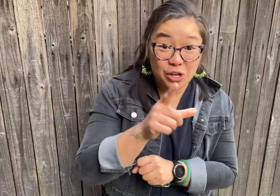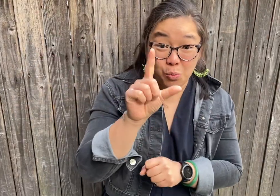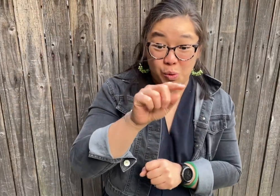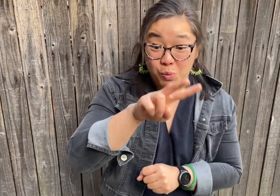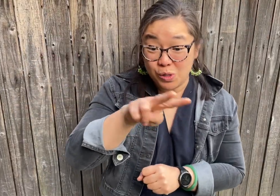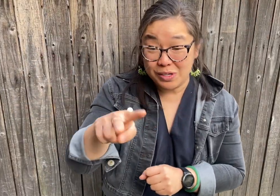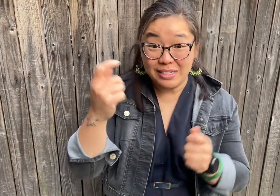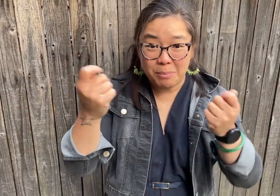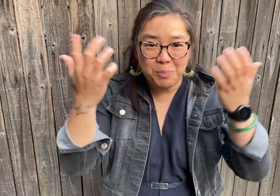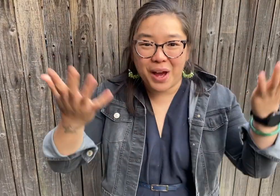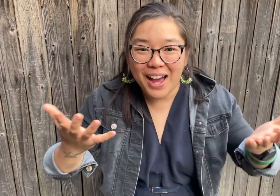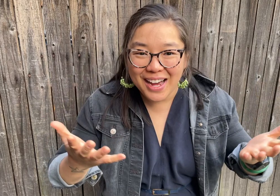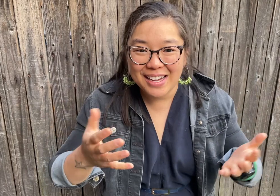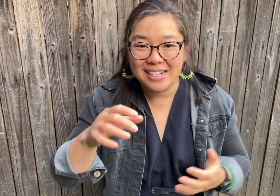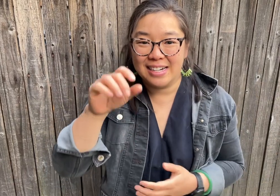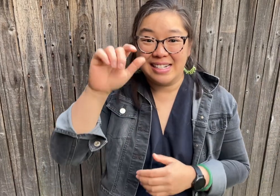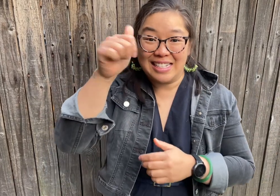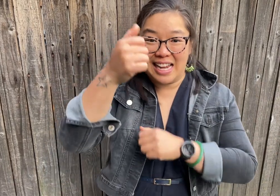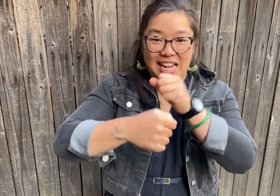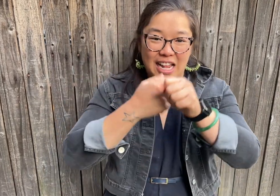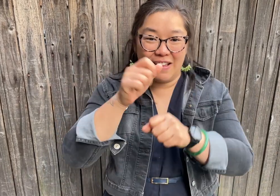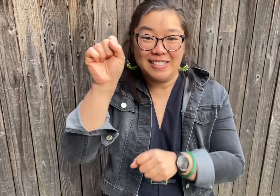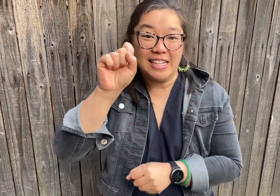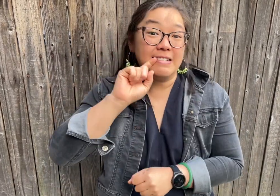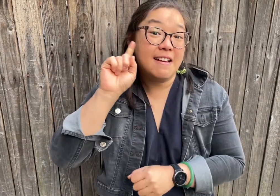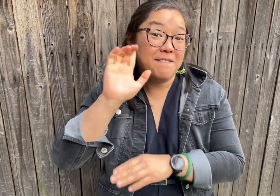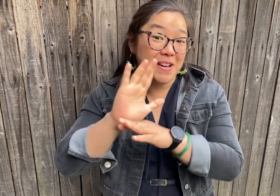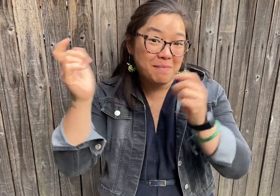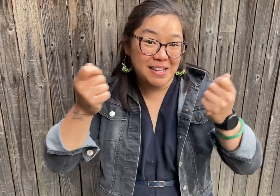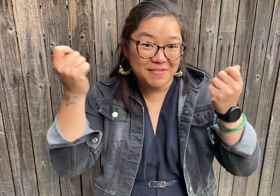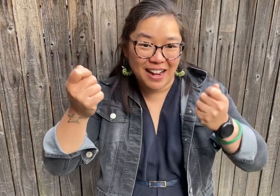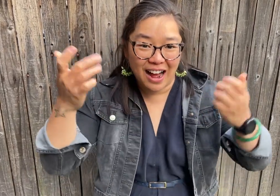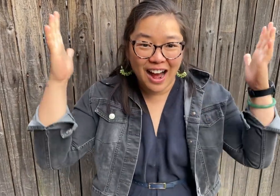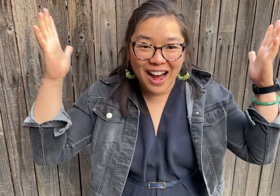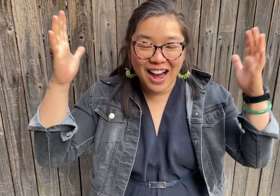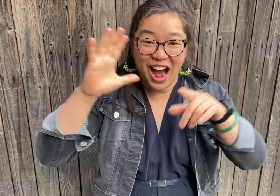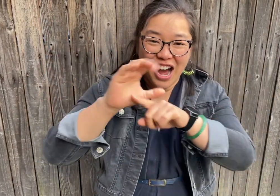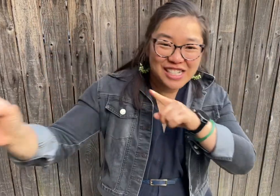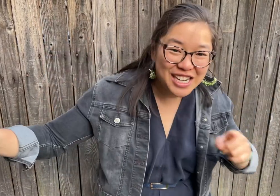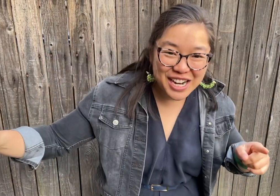We celebrate 10 years of Seattle Deaf Film Festival next year in 2022! AWESOME!